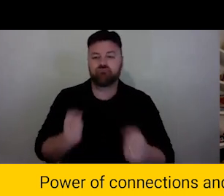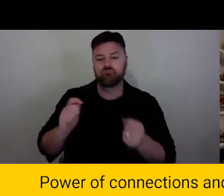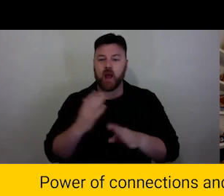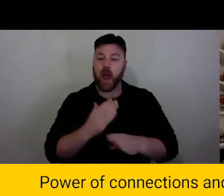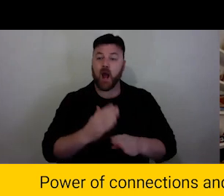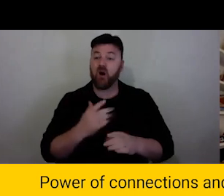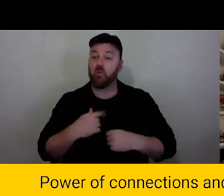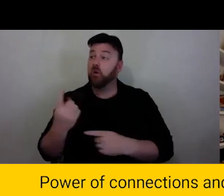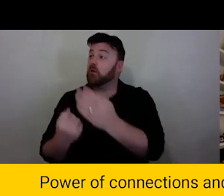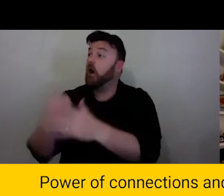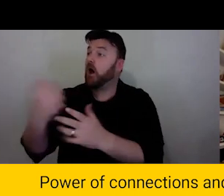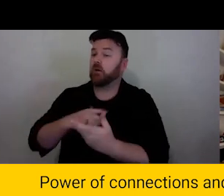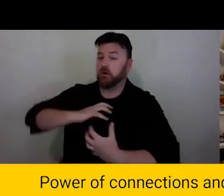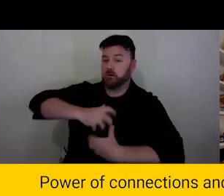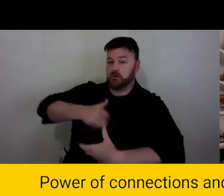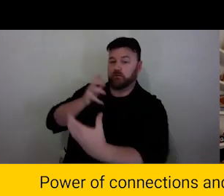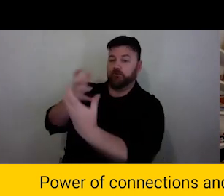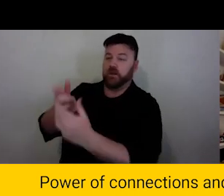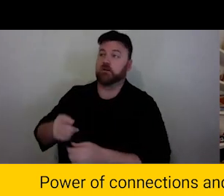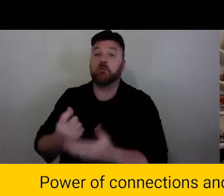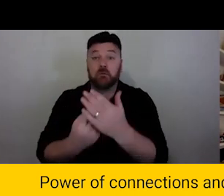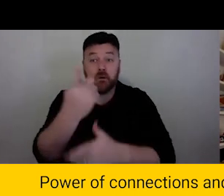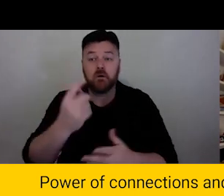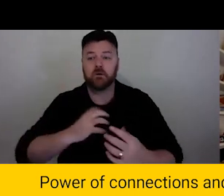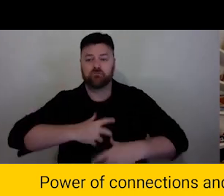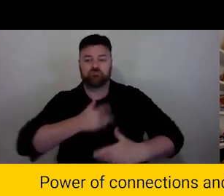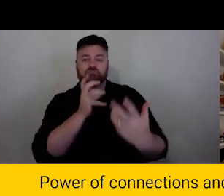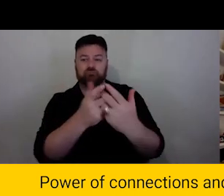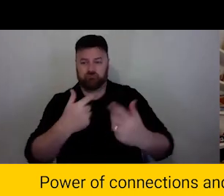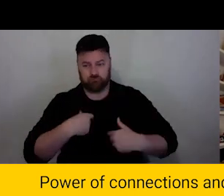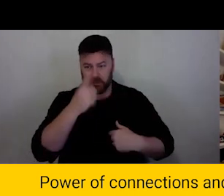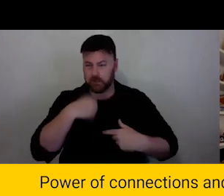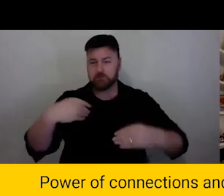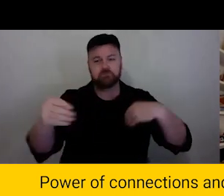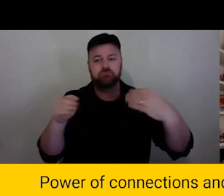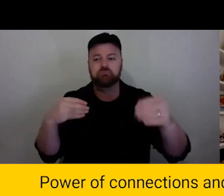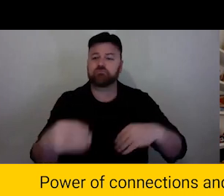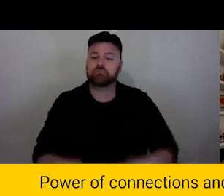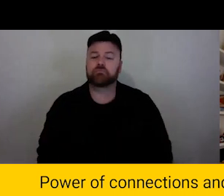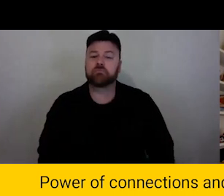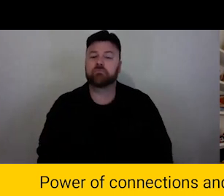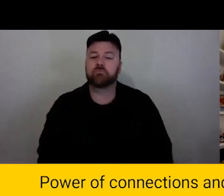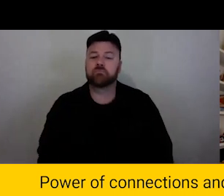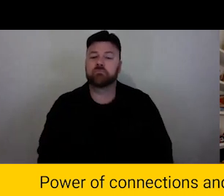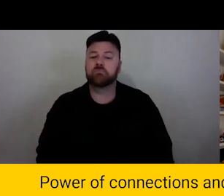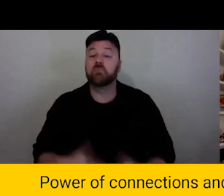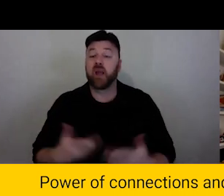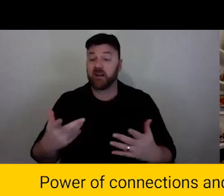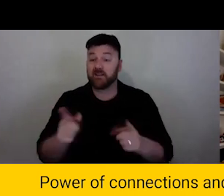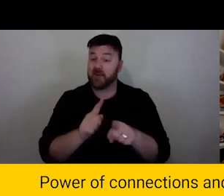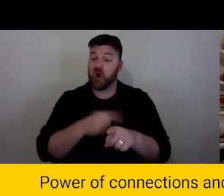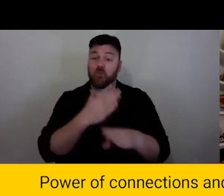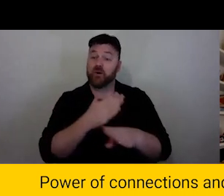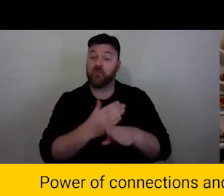that APHIDS is and it moves with contexts we make work together.